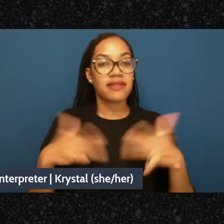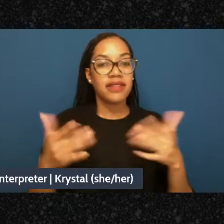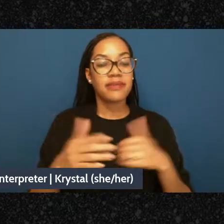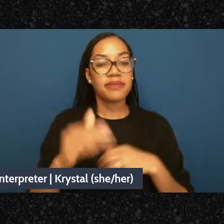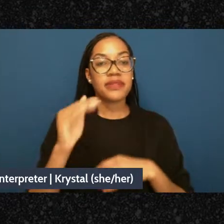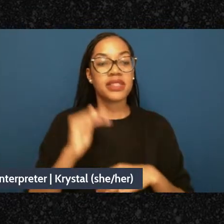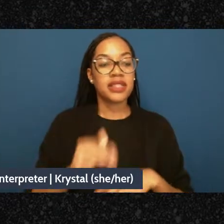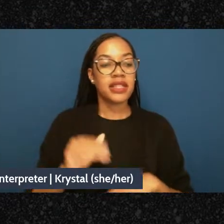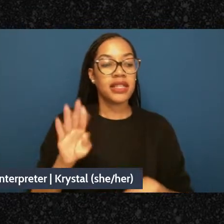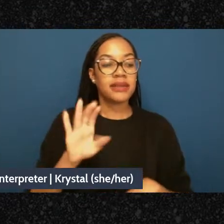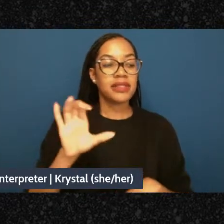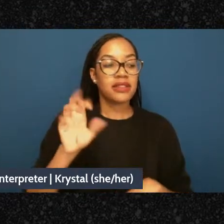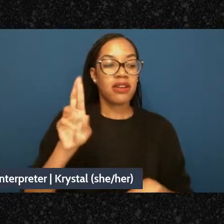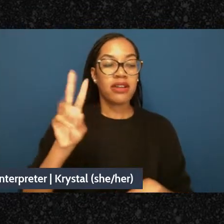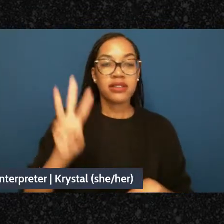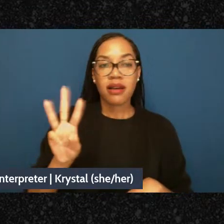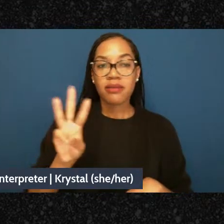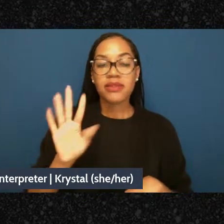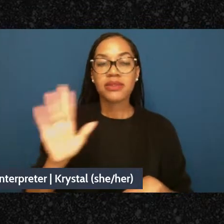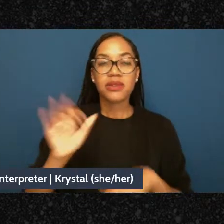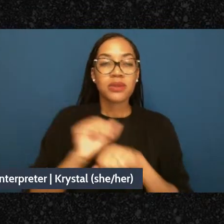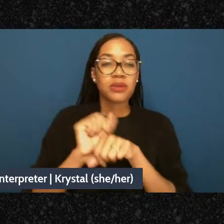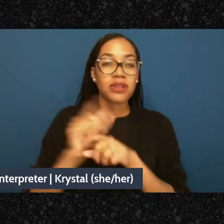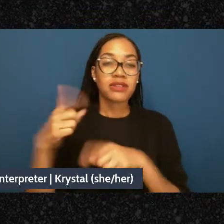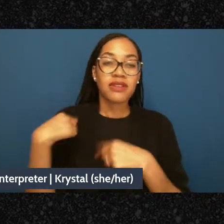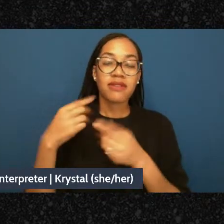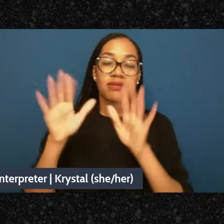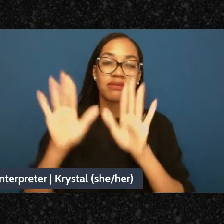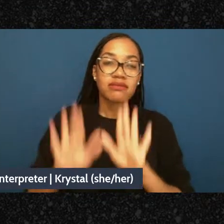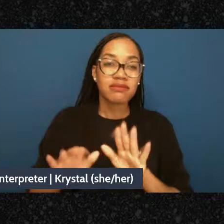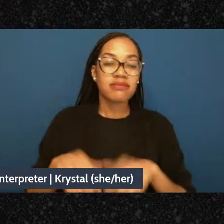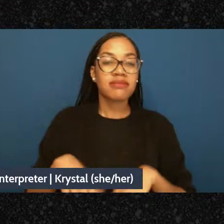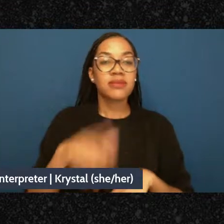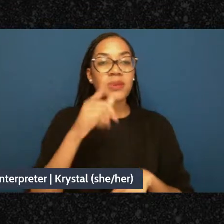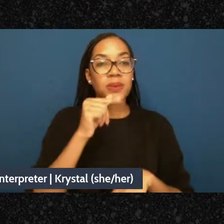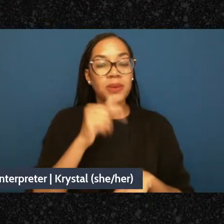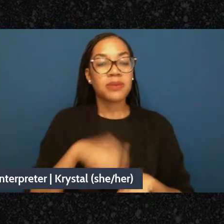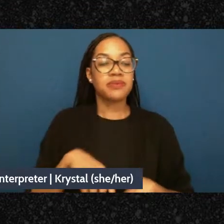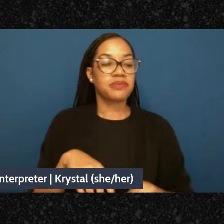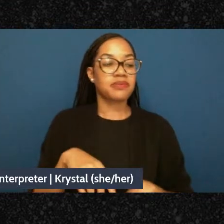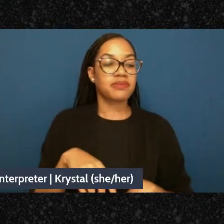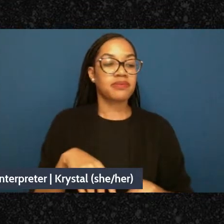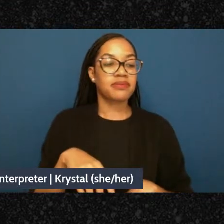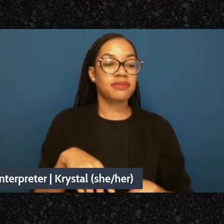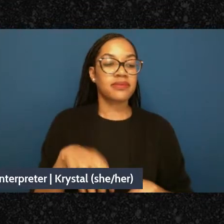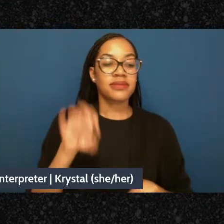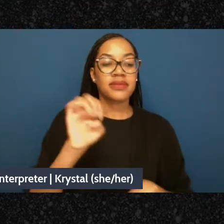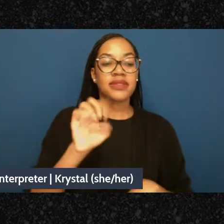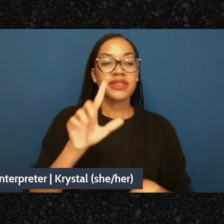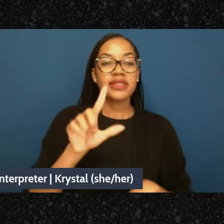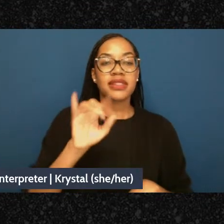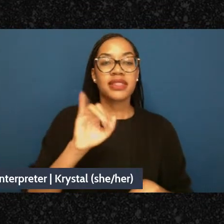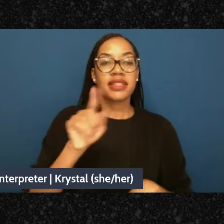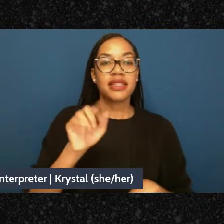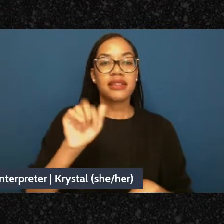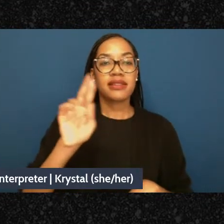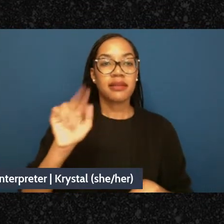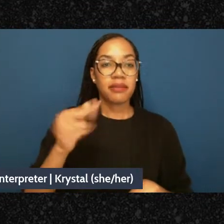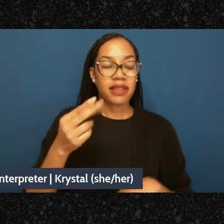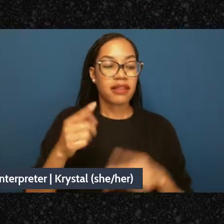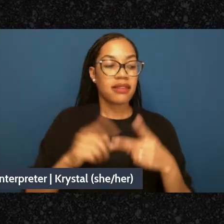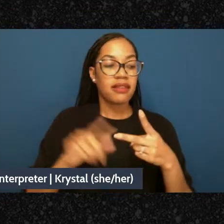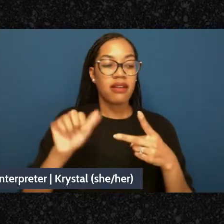including Elizabeth Castelli, Pam Phillips, and especially to Avi Cummings and Miriam Neptune who